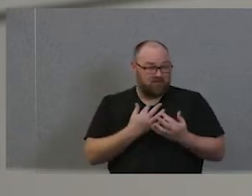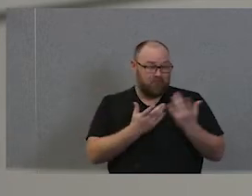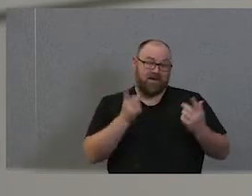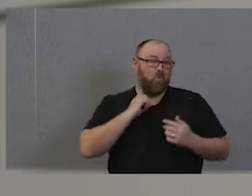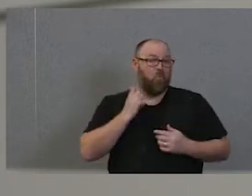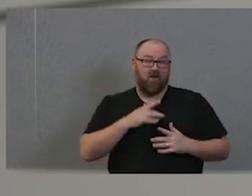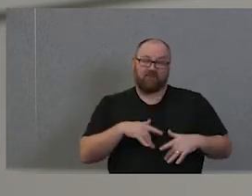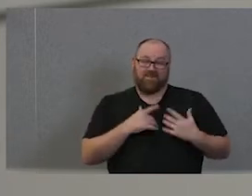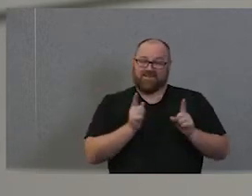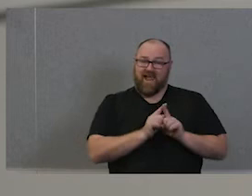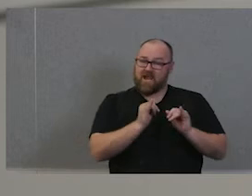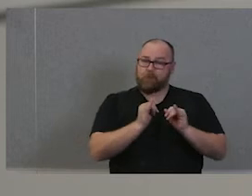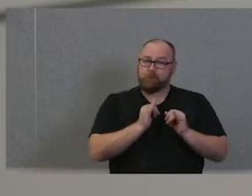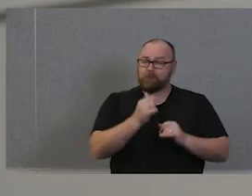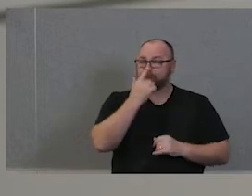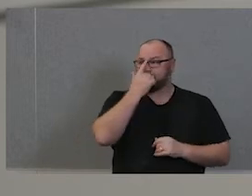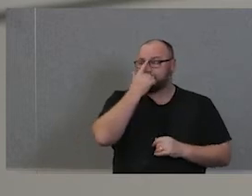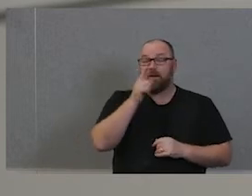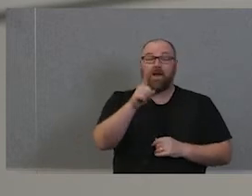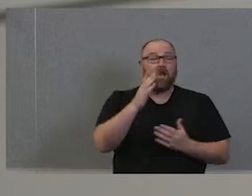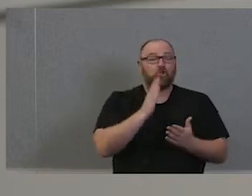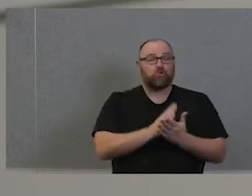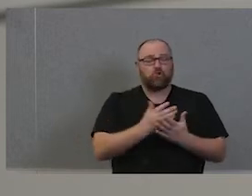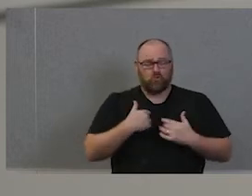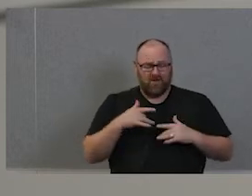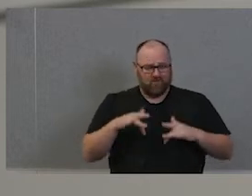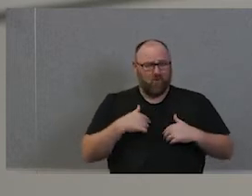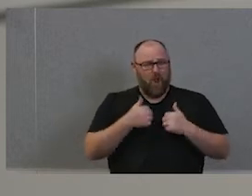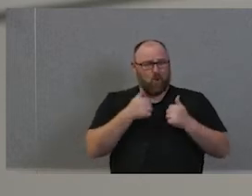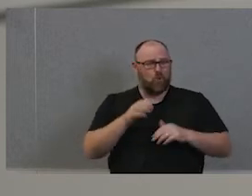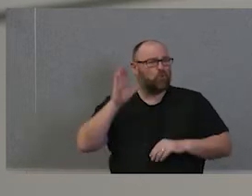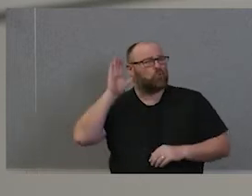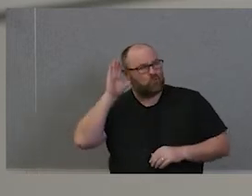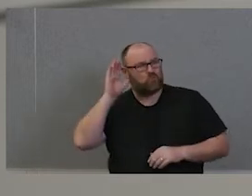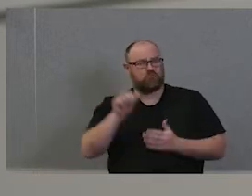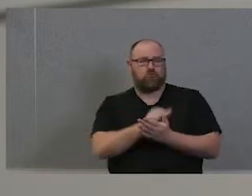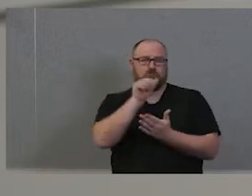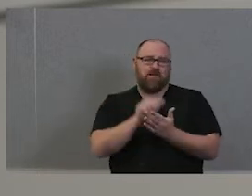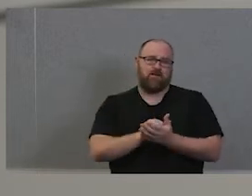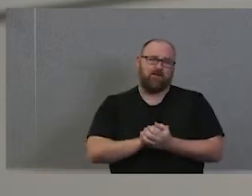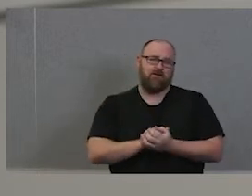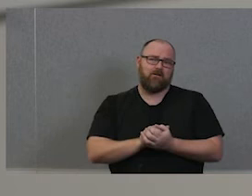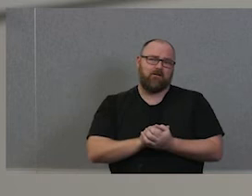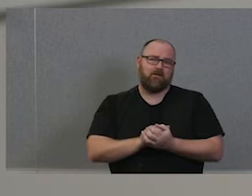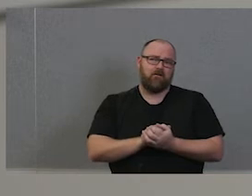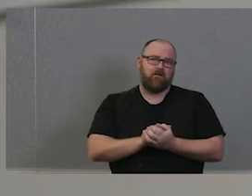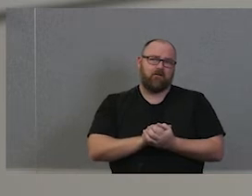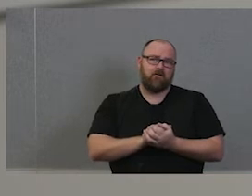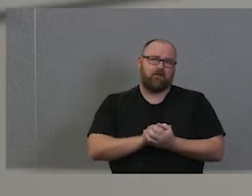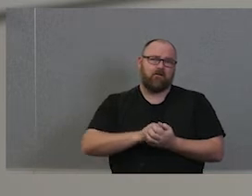we still haven't learned to listen as well. Properly. I really think as much as there is a need for a